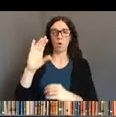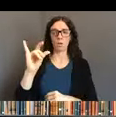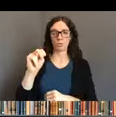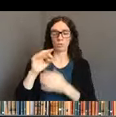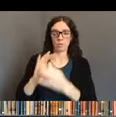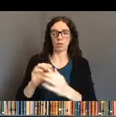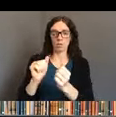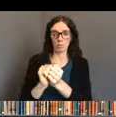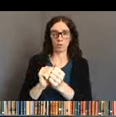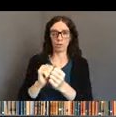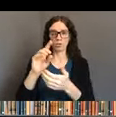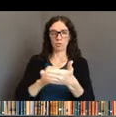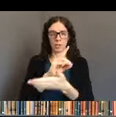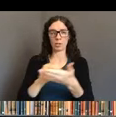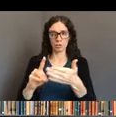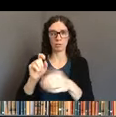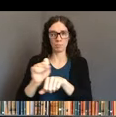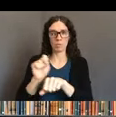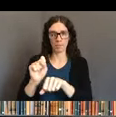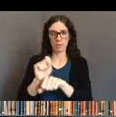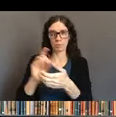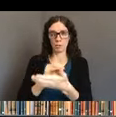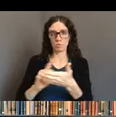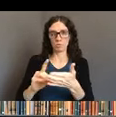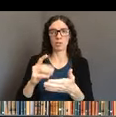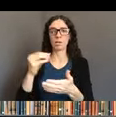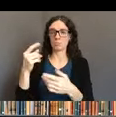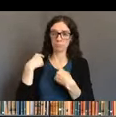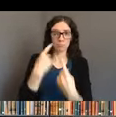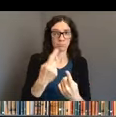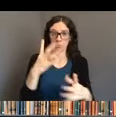And we certainly have been very, very involved in the COVID-19,